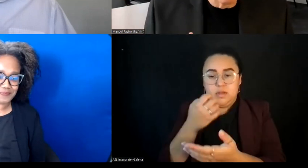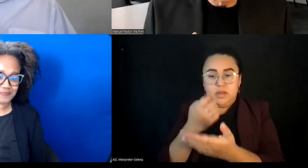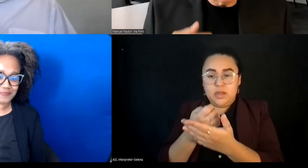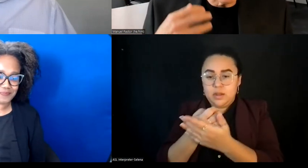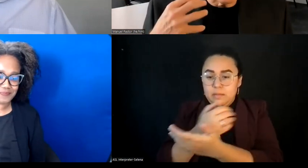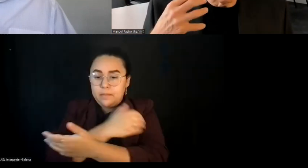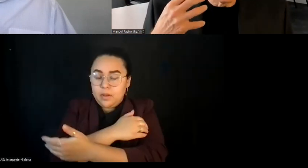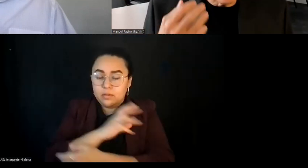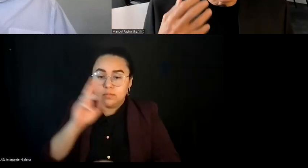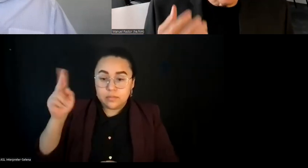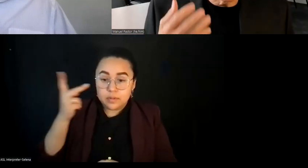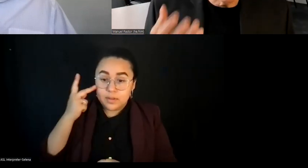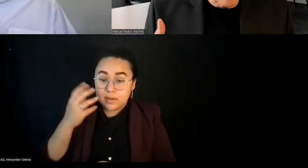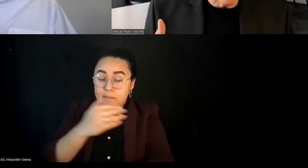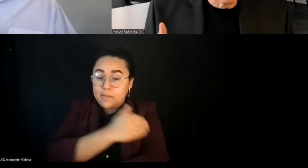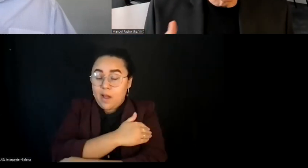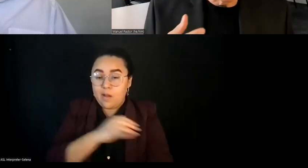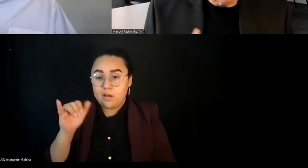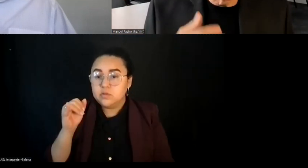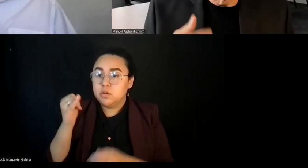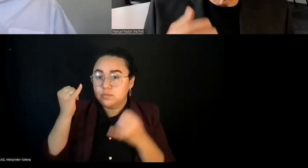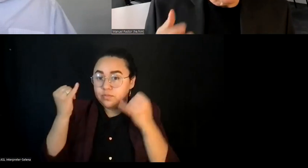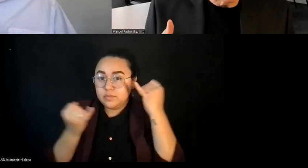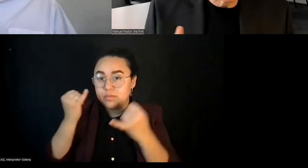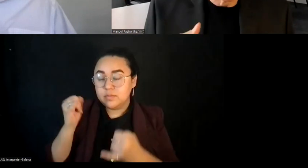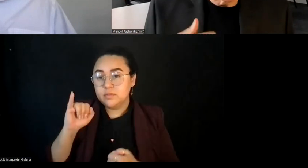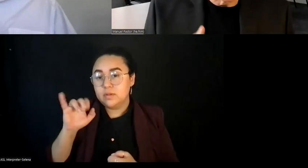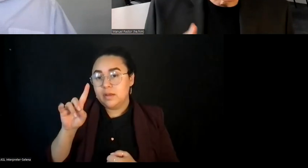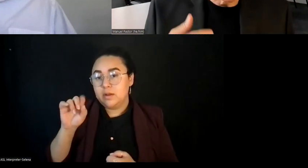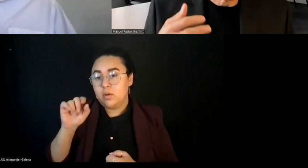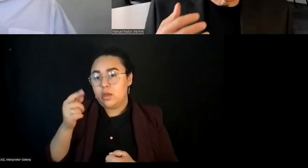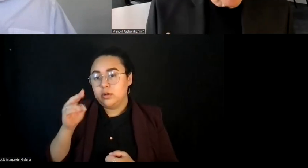But there's also ideological power, the power over words and what they mean.